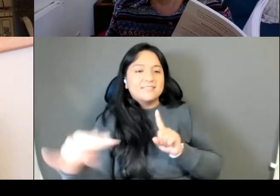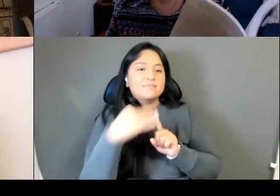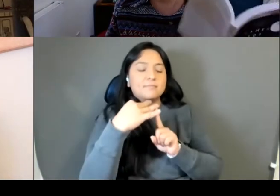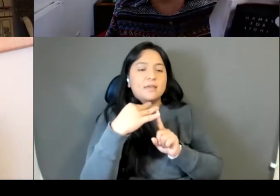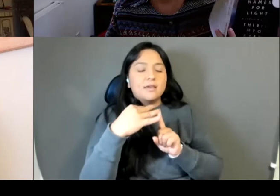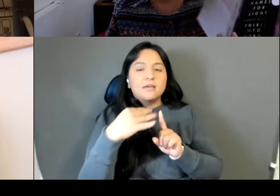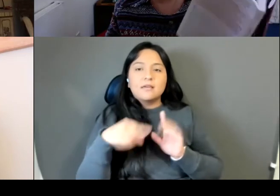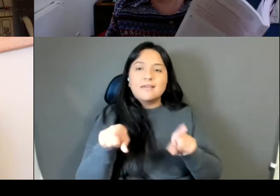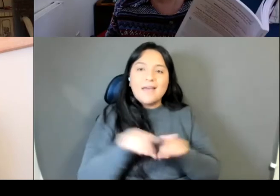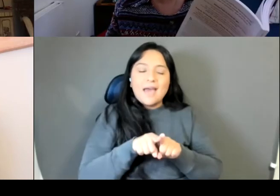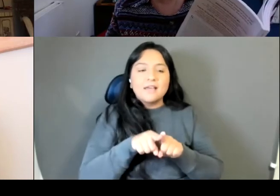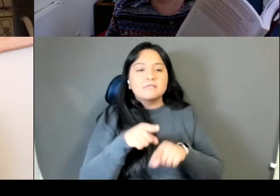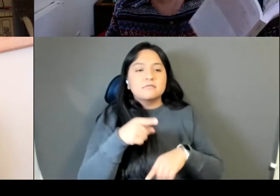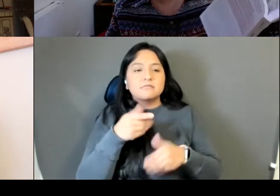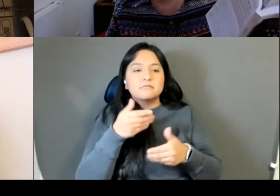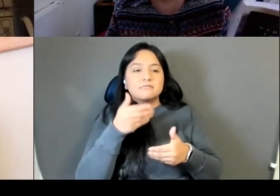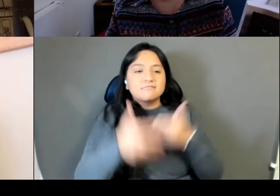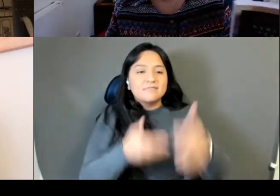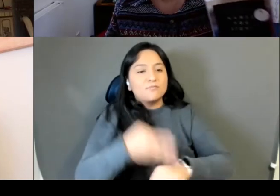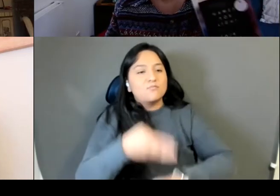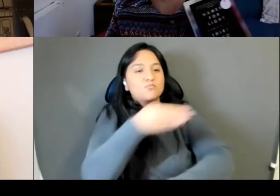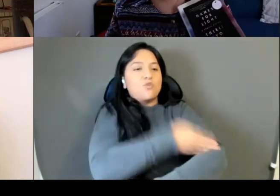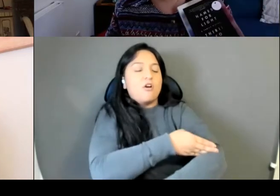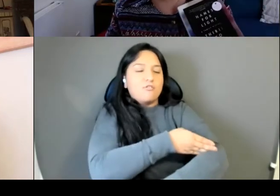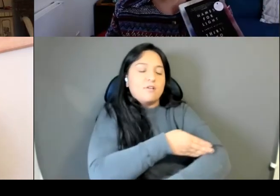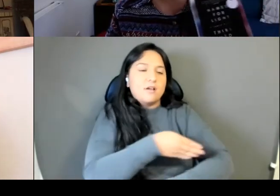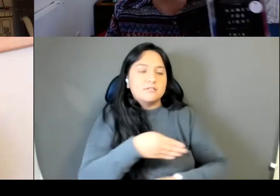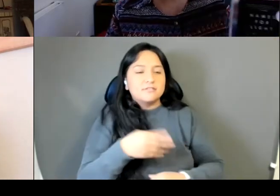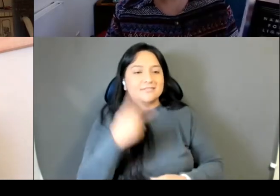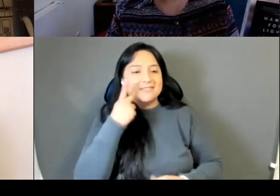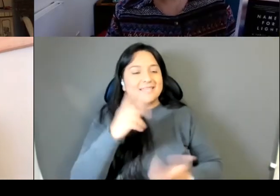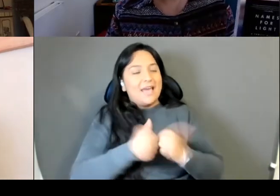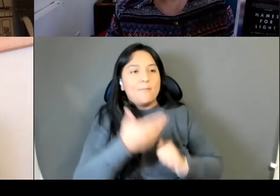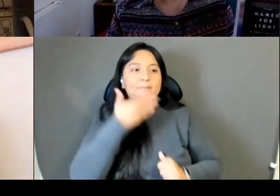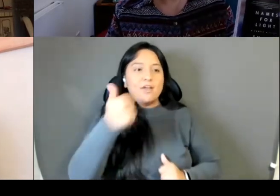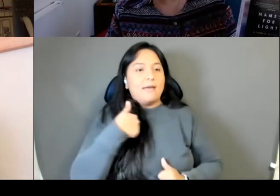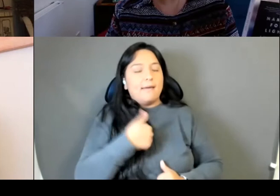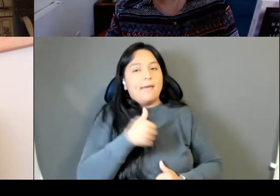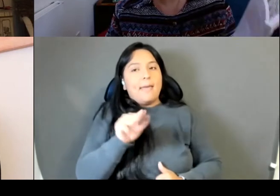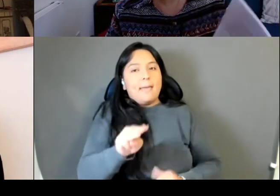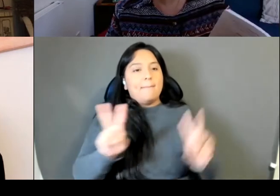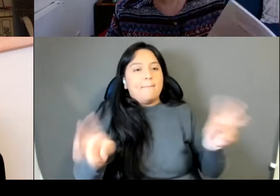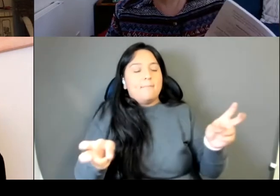Look how much better off I am. You know that just like killed me too. I was like, a way to name that experience.